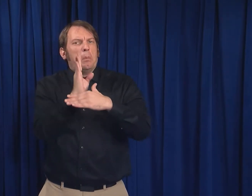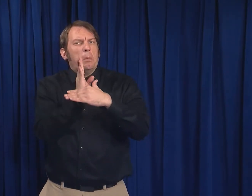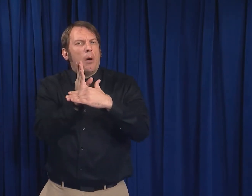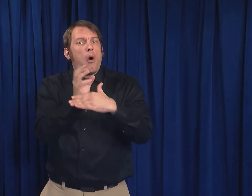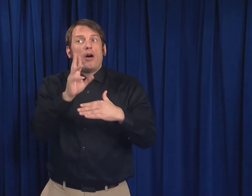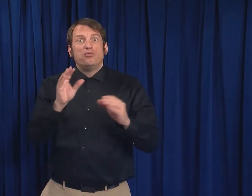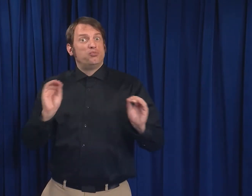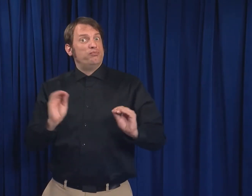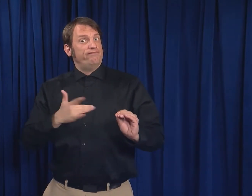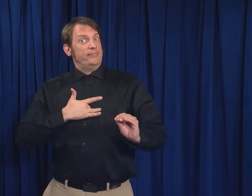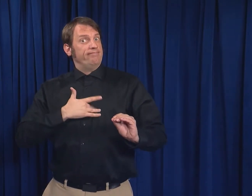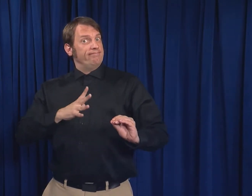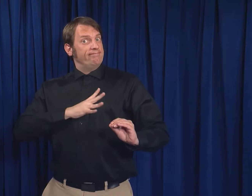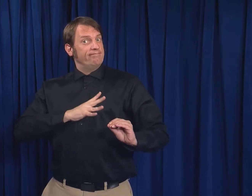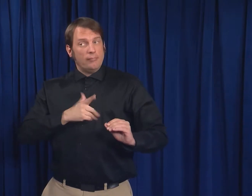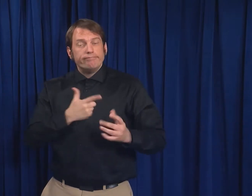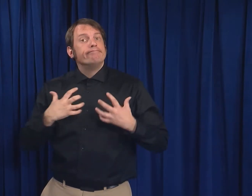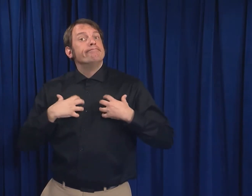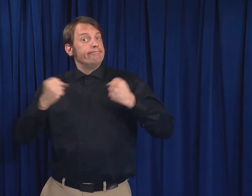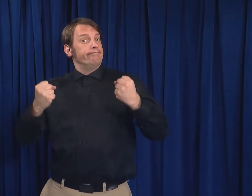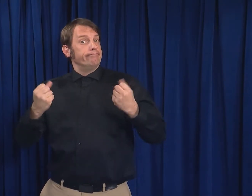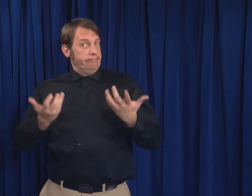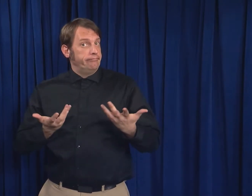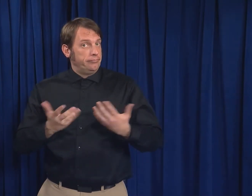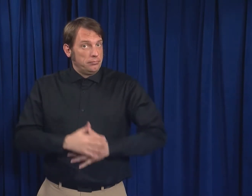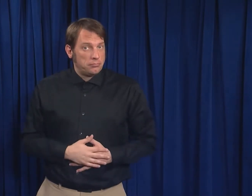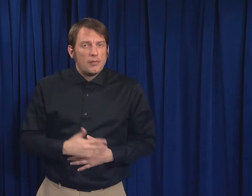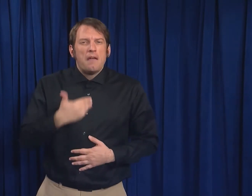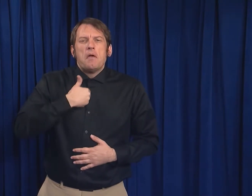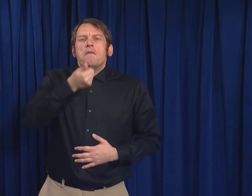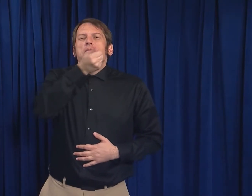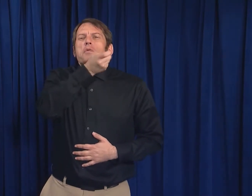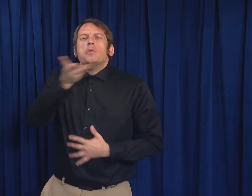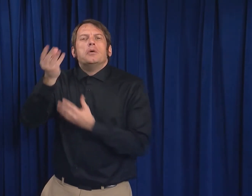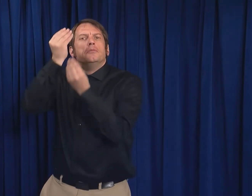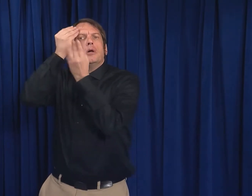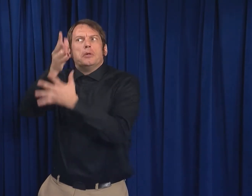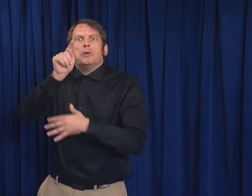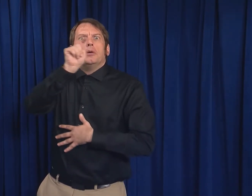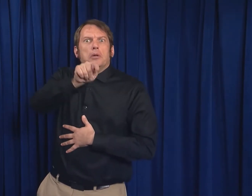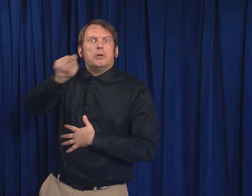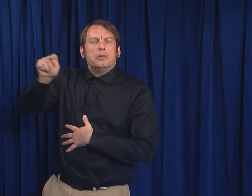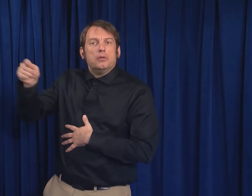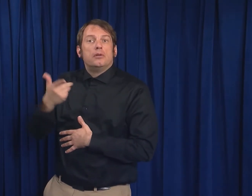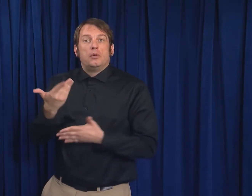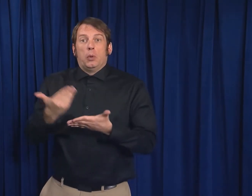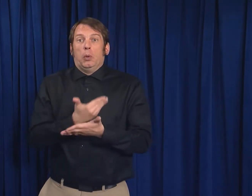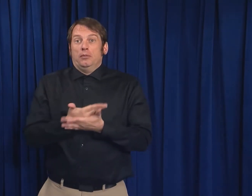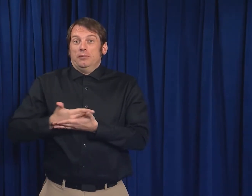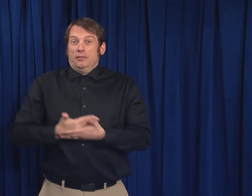had mild or no symptoms and recovered. There have been a few reports of newborns